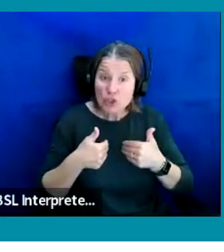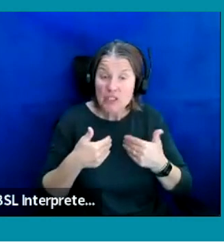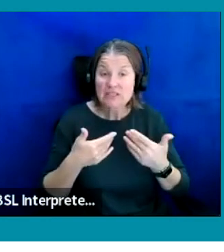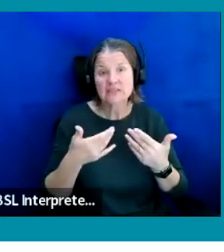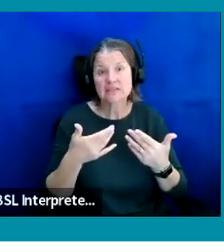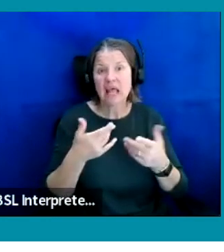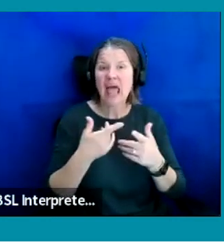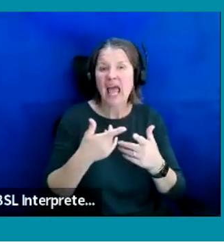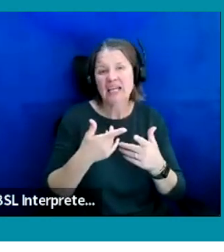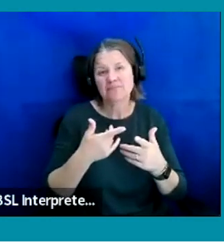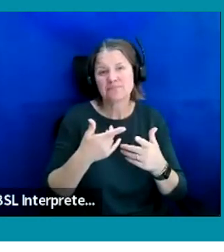Absolutely anything.